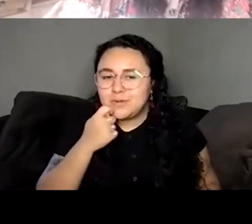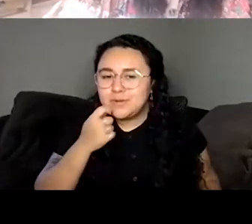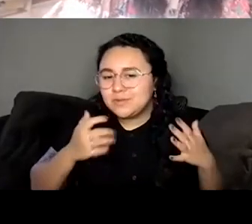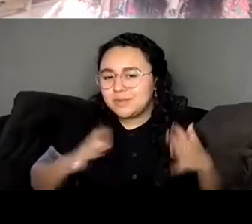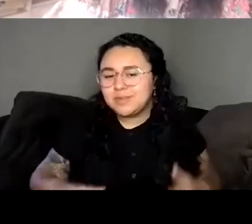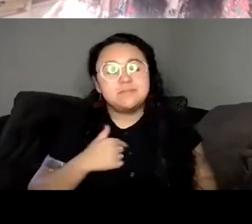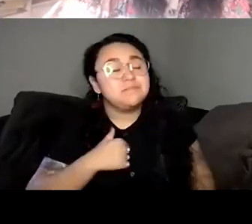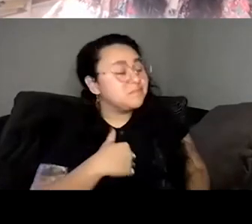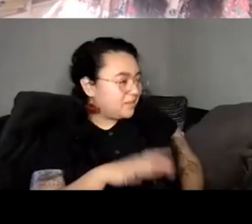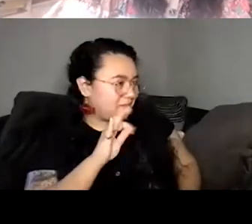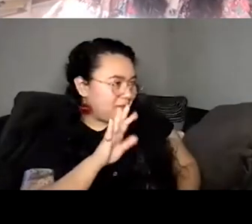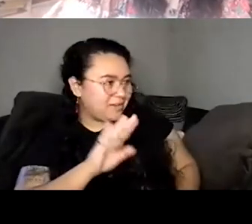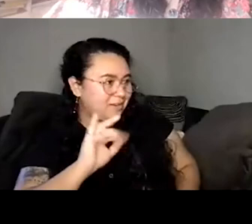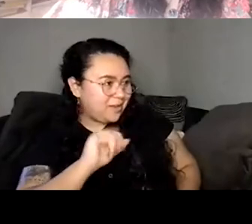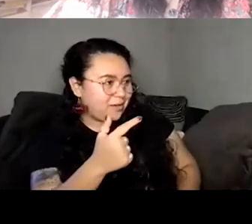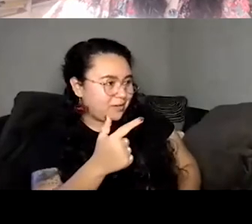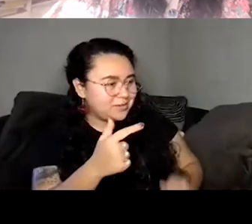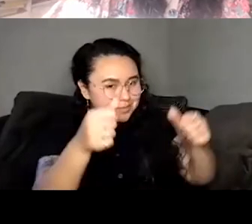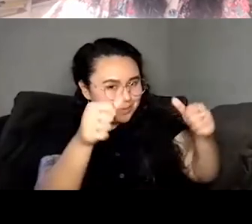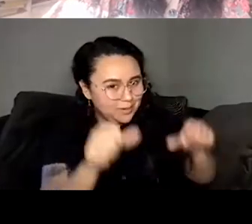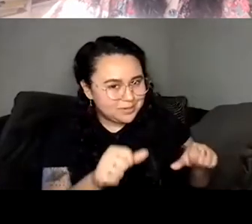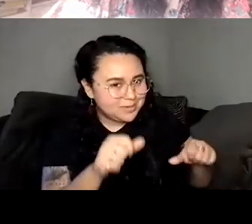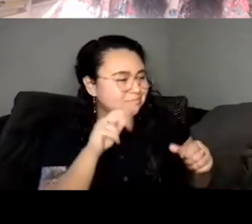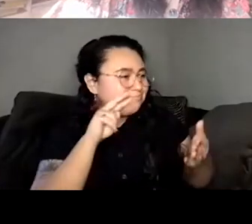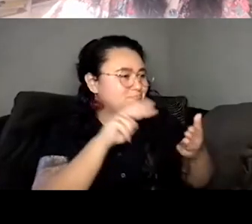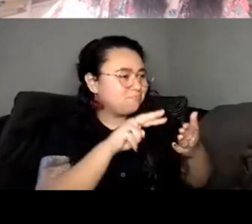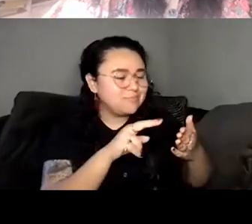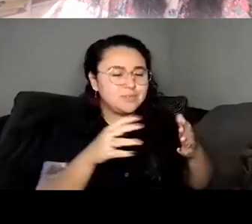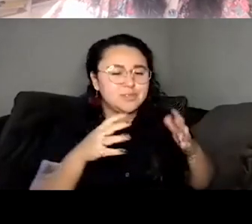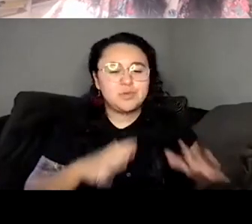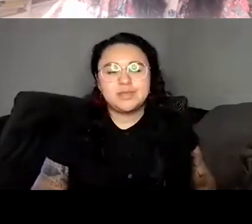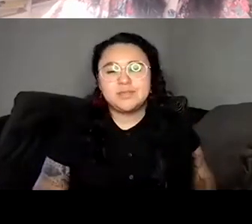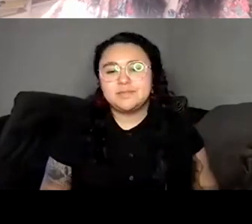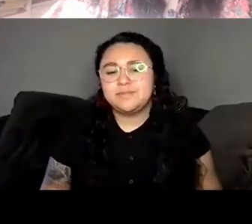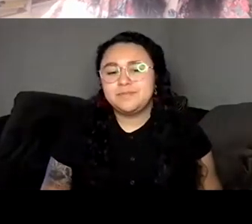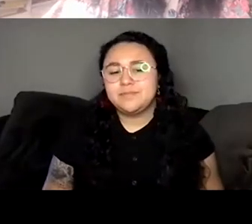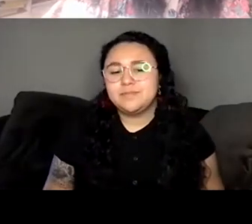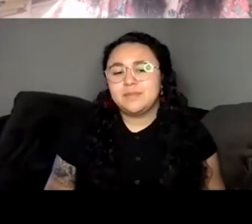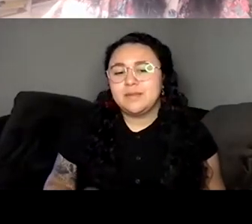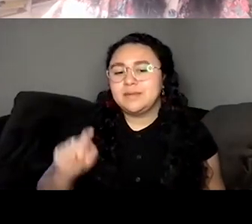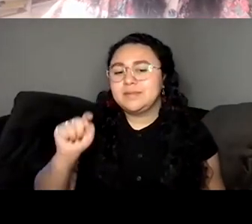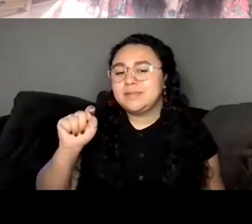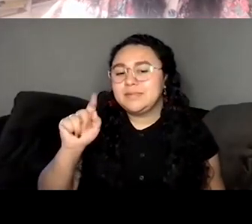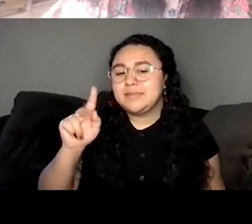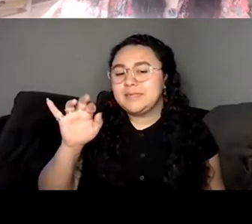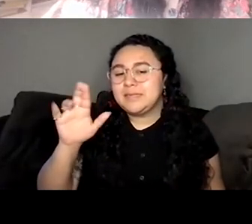Unknown Speaker I can go and Kyle. You can answer either question.